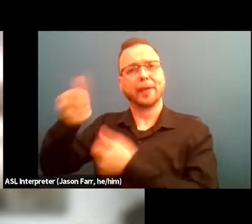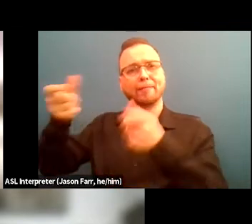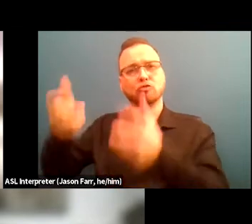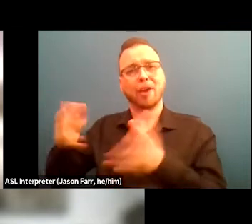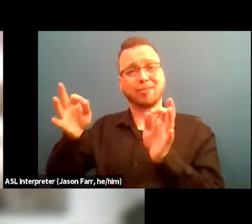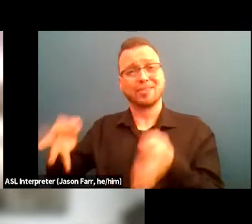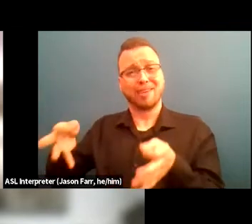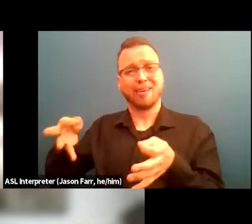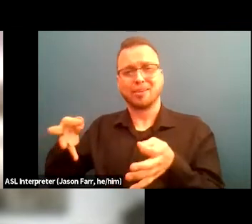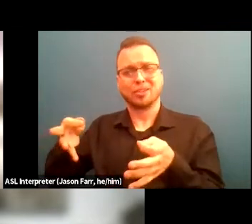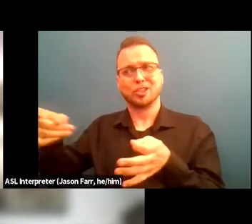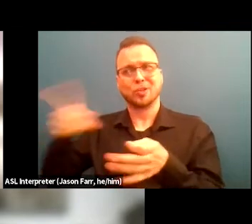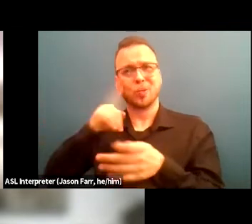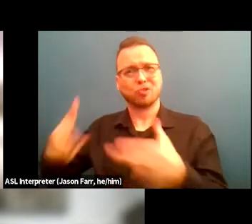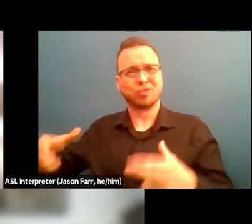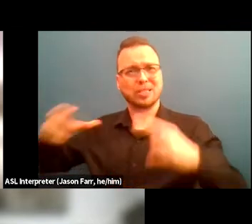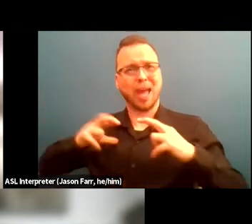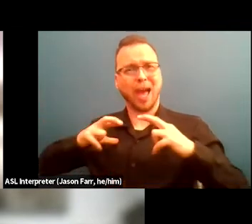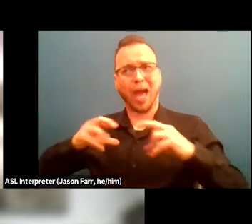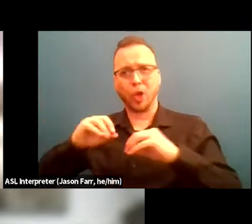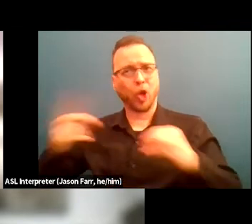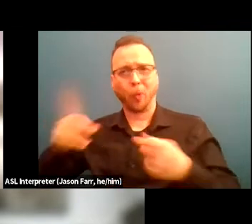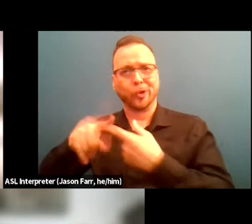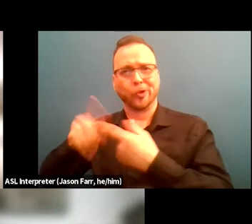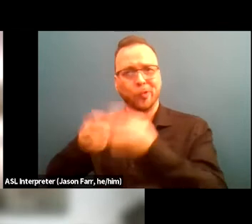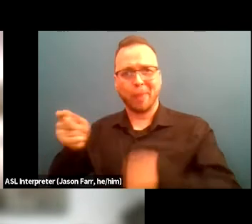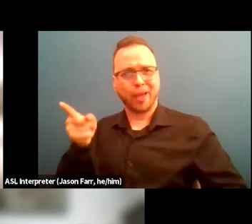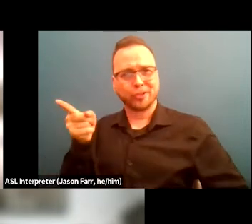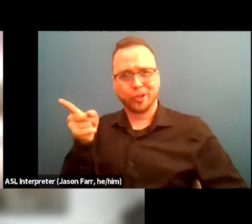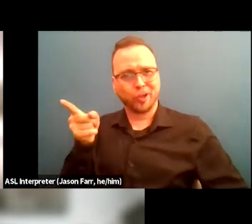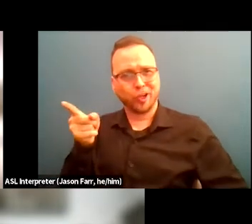that she was going to retire and there was nobody to take her place. So she passed it onto us.